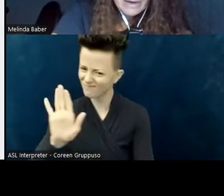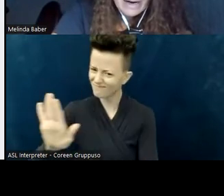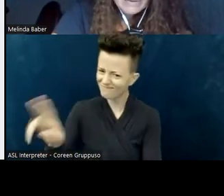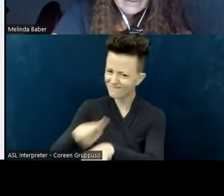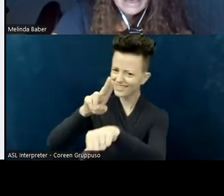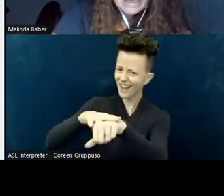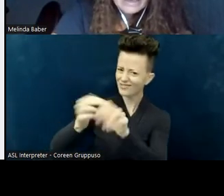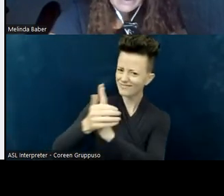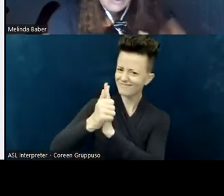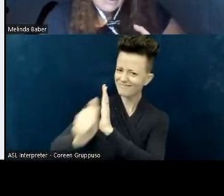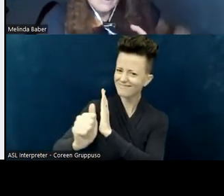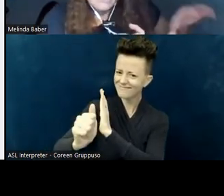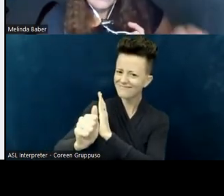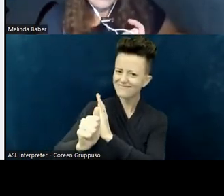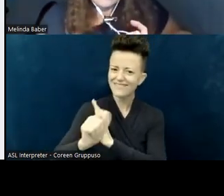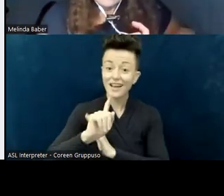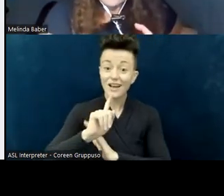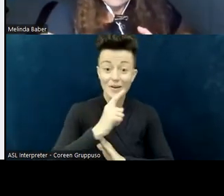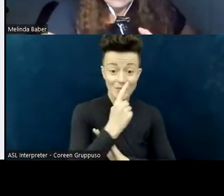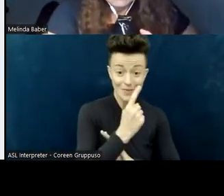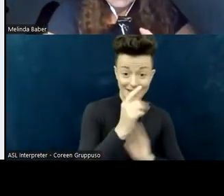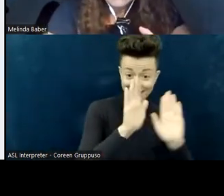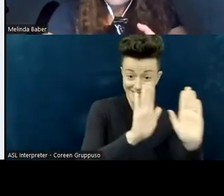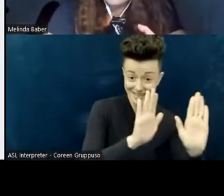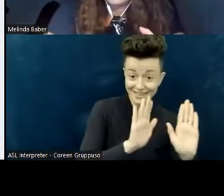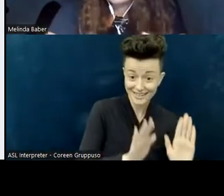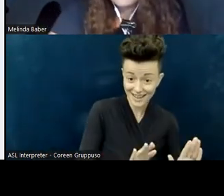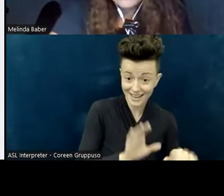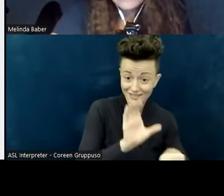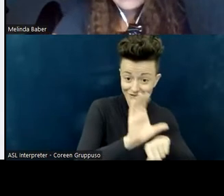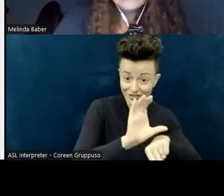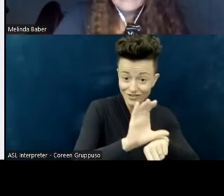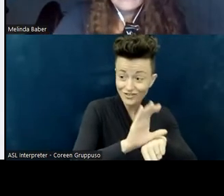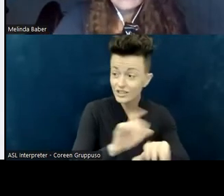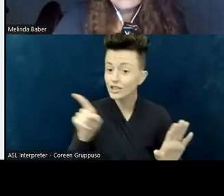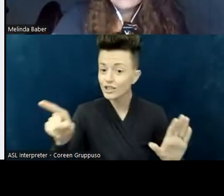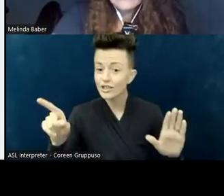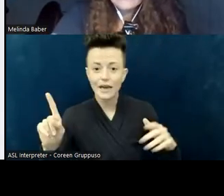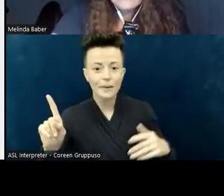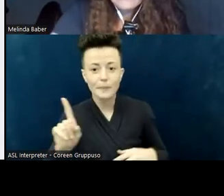gravitated toward the folks who were assigned as greeters